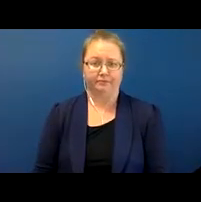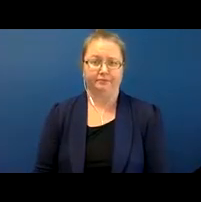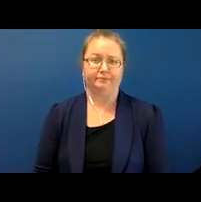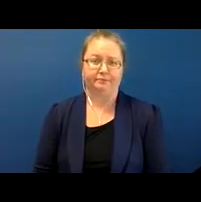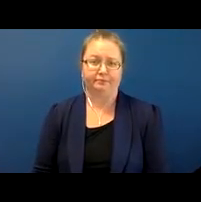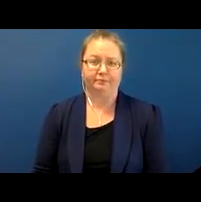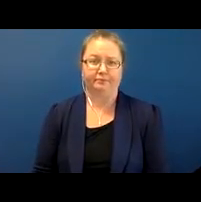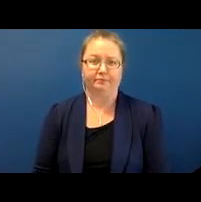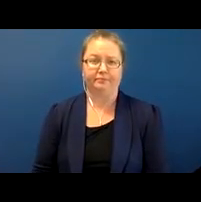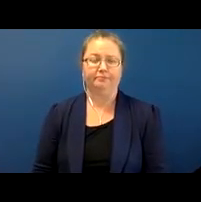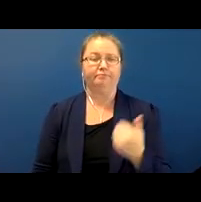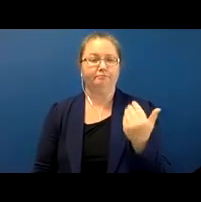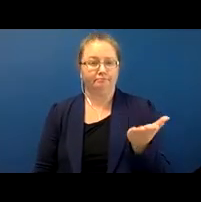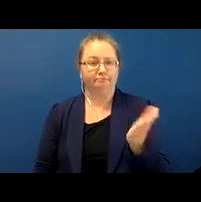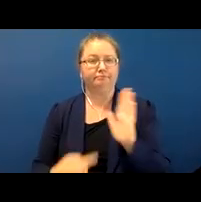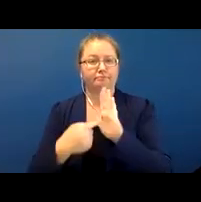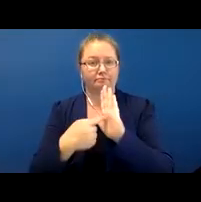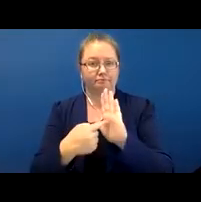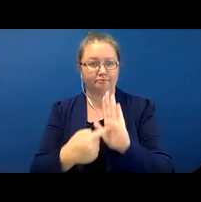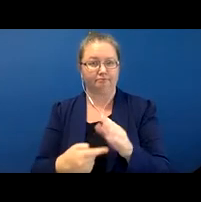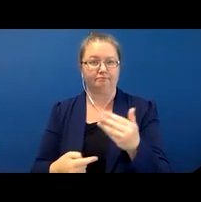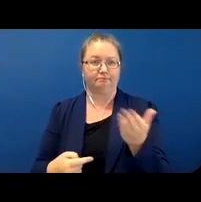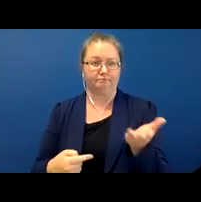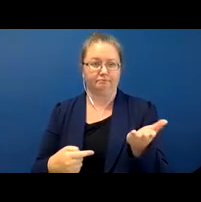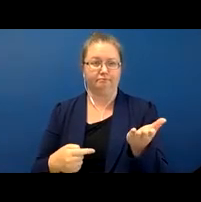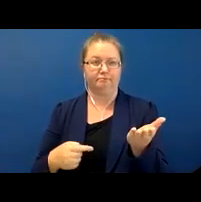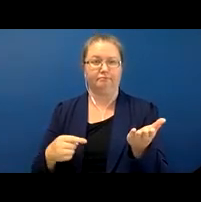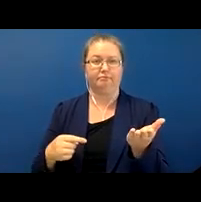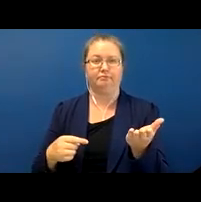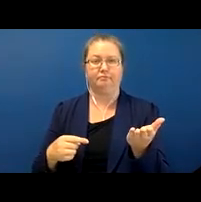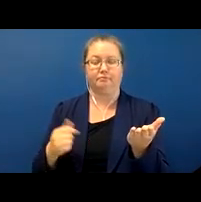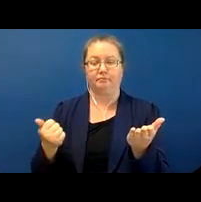So here's an example then of basically what Supalla wrote, specifically after he gives